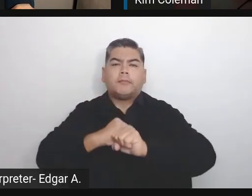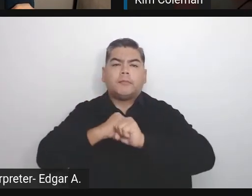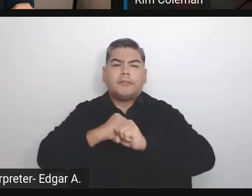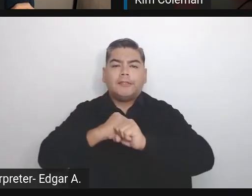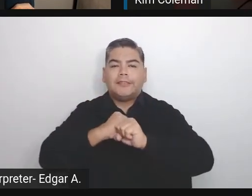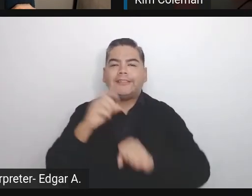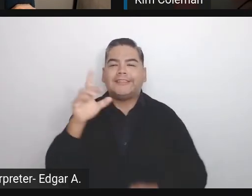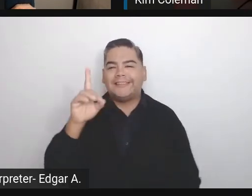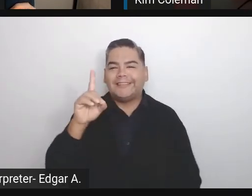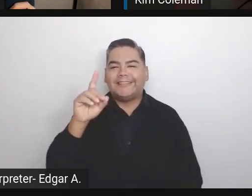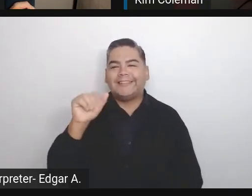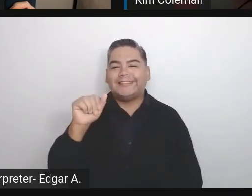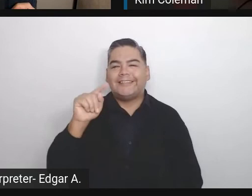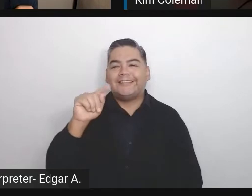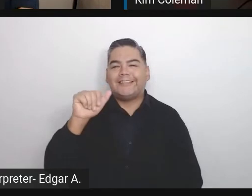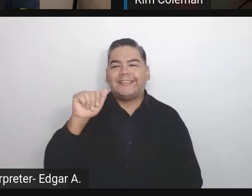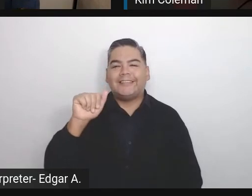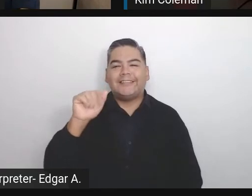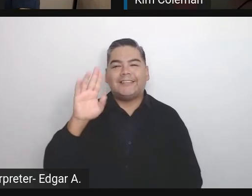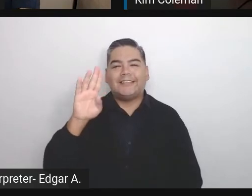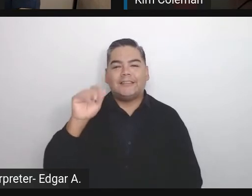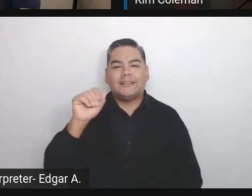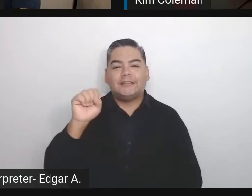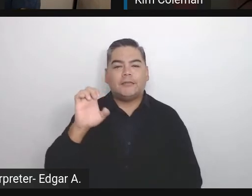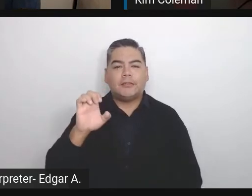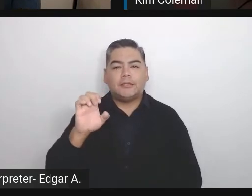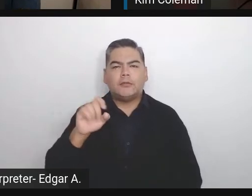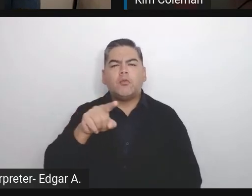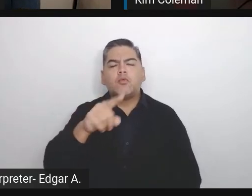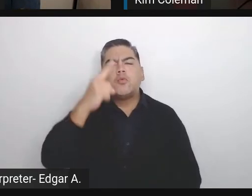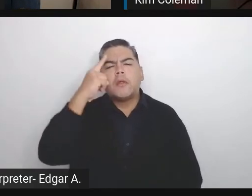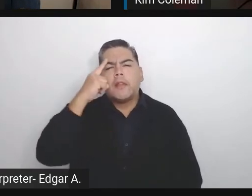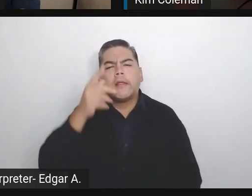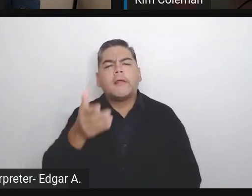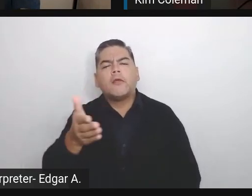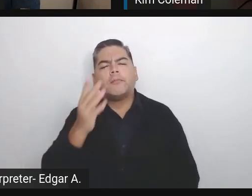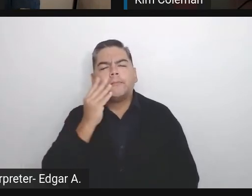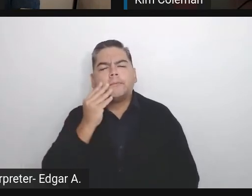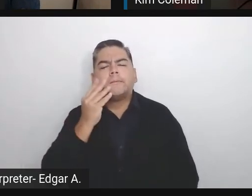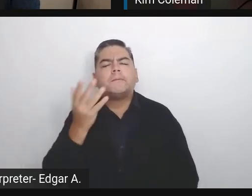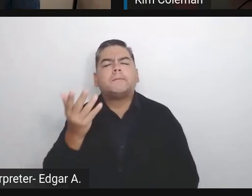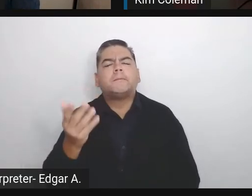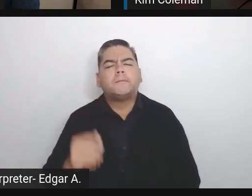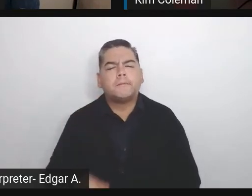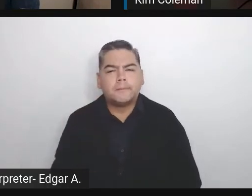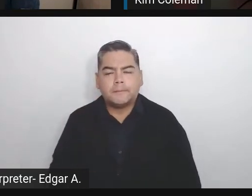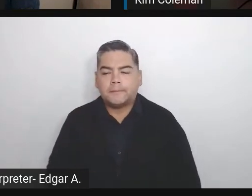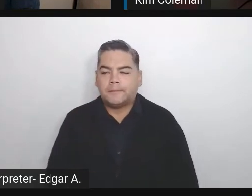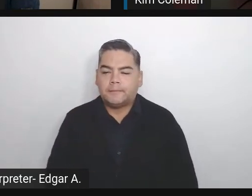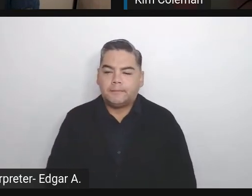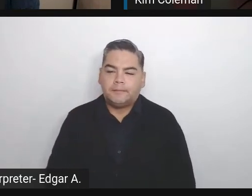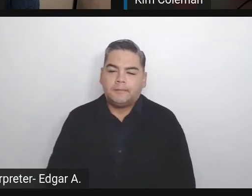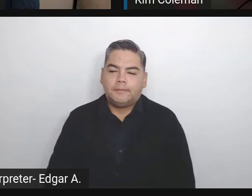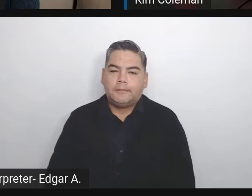from your experience? Just the regular things.